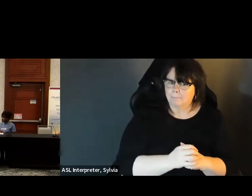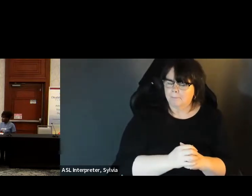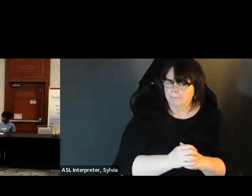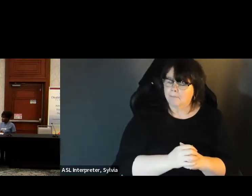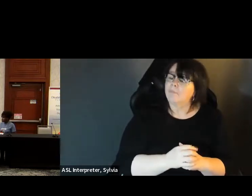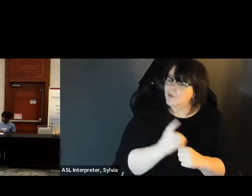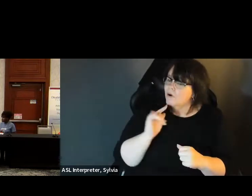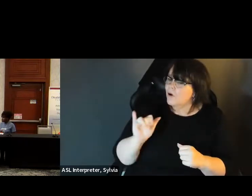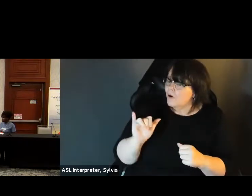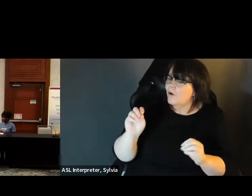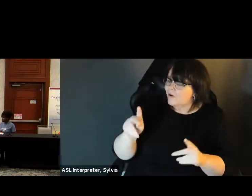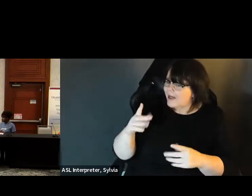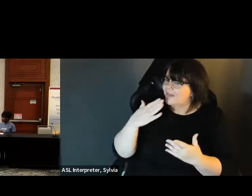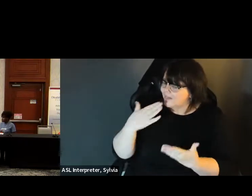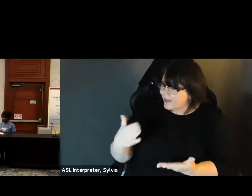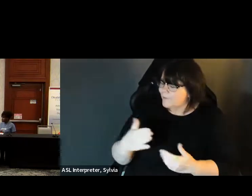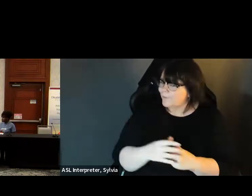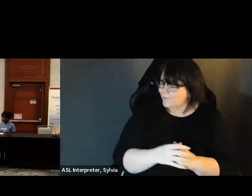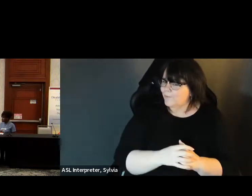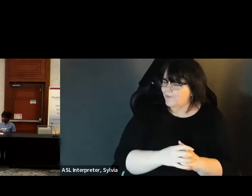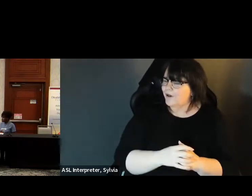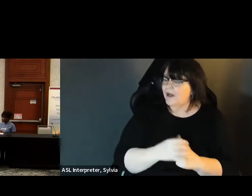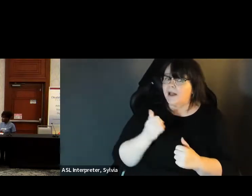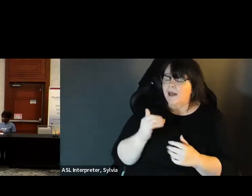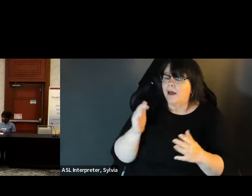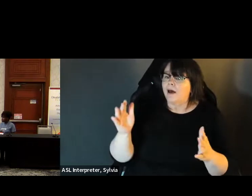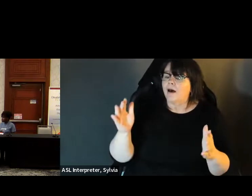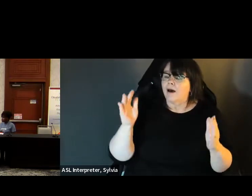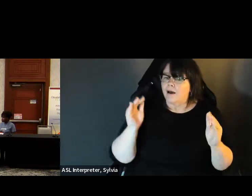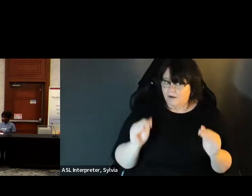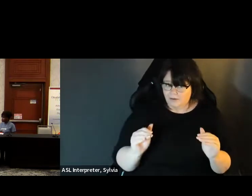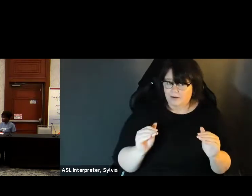Great. Thank you so much We'll go ahead and move on to the next question.